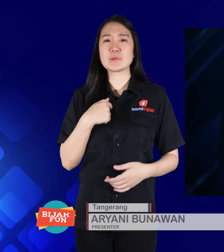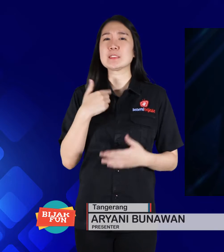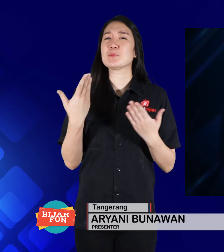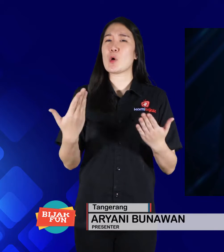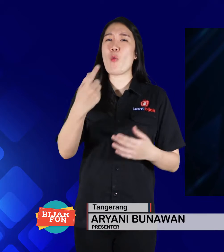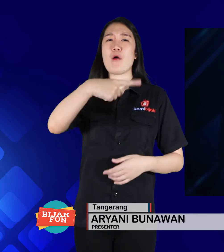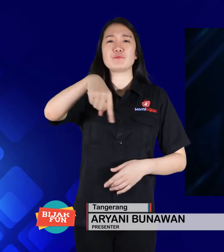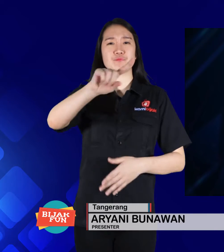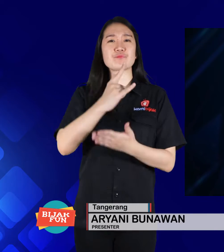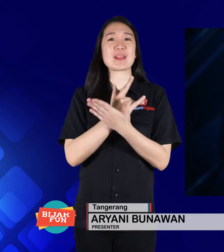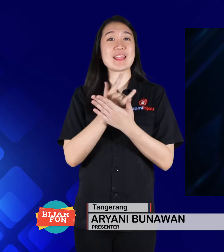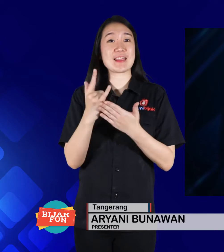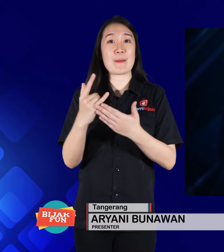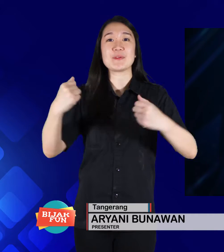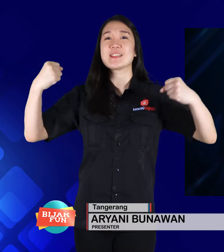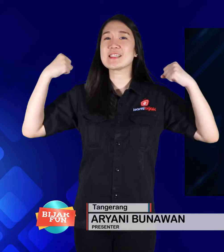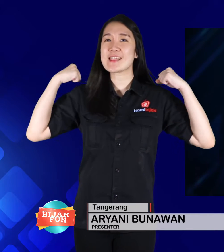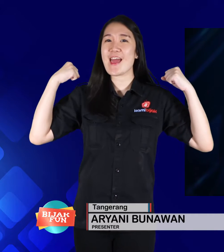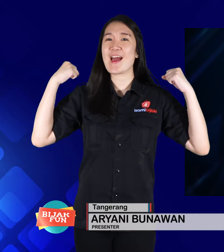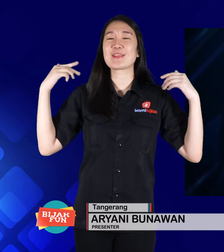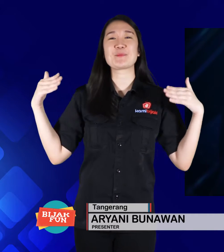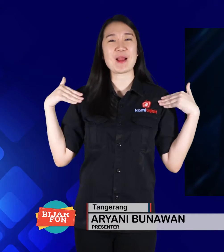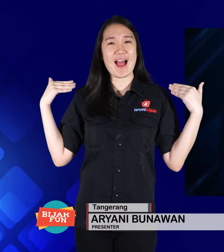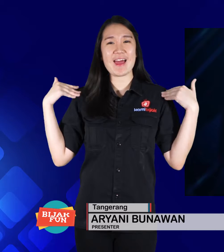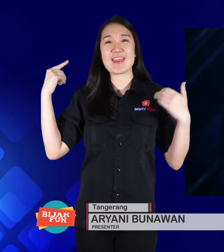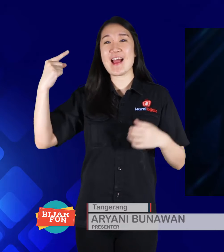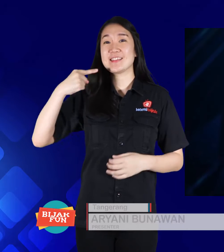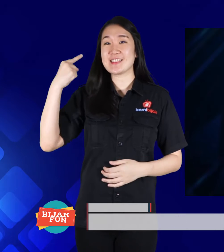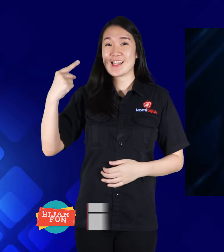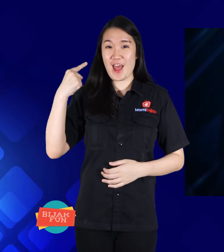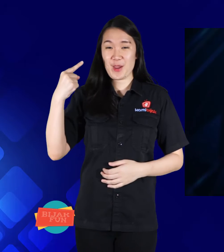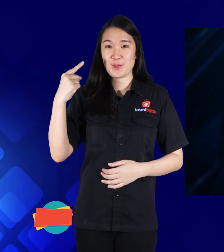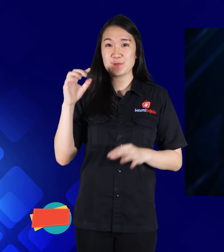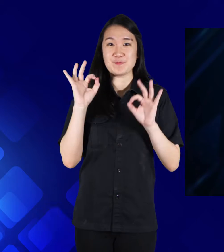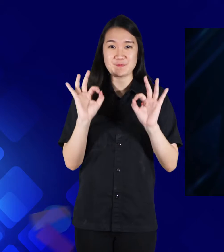May you always be healthy and happy.